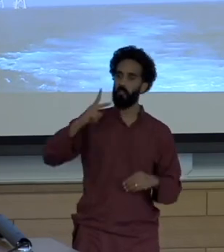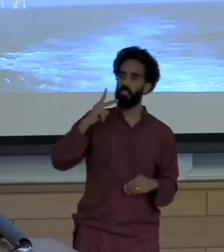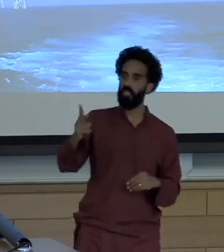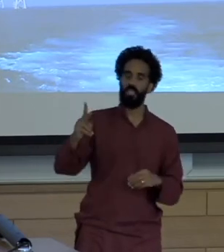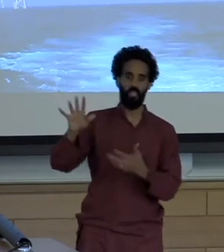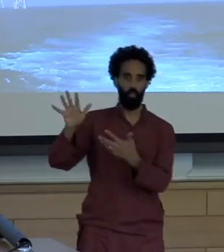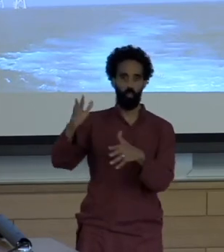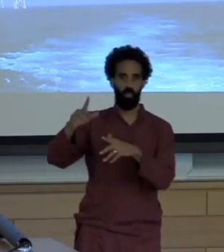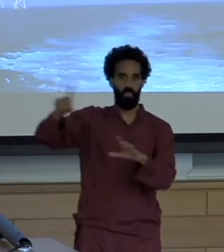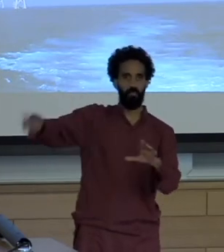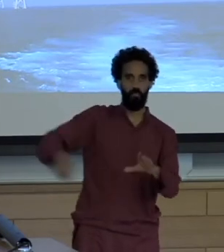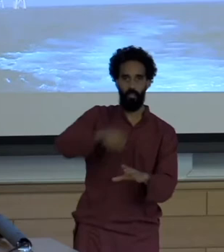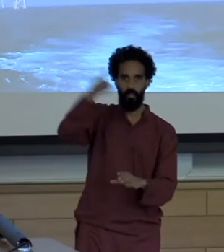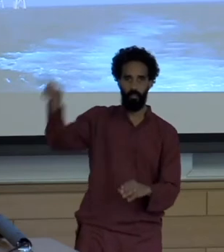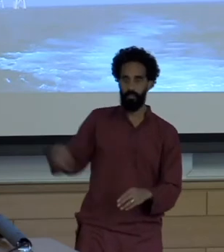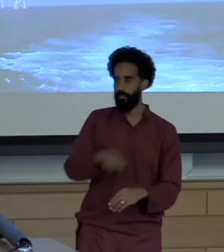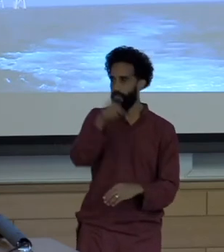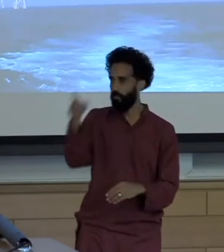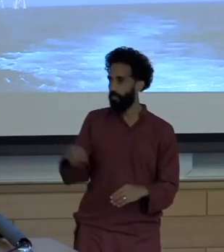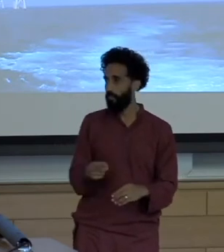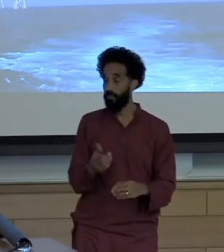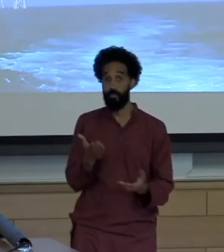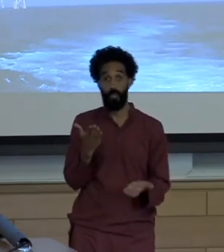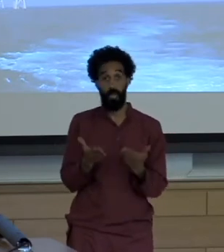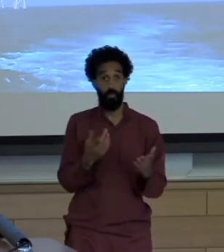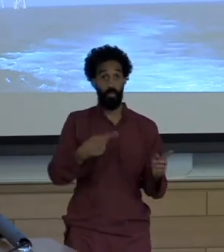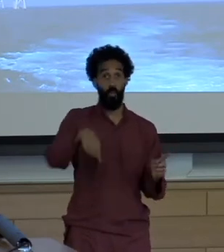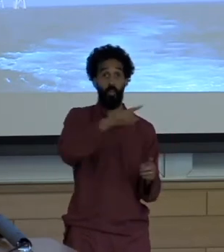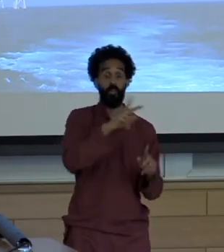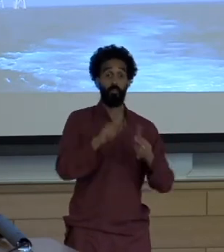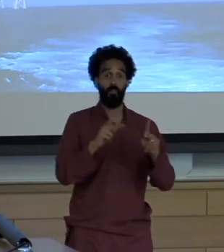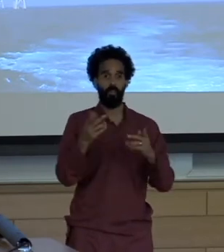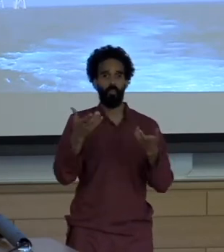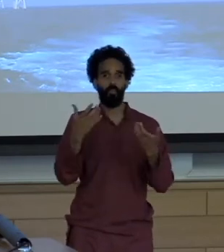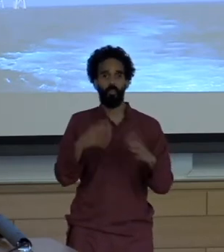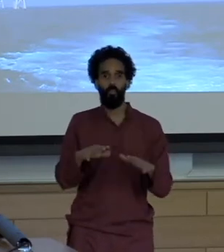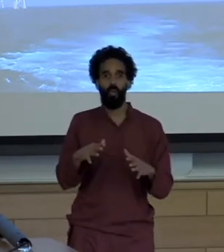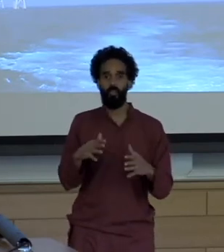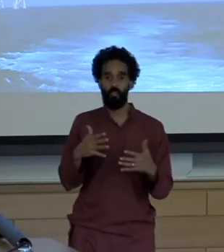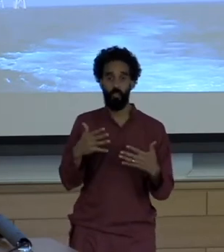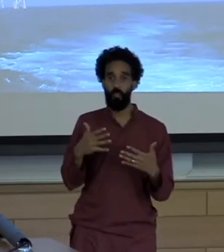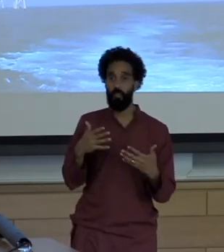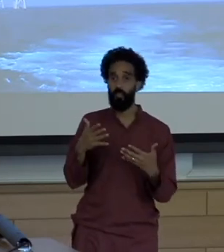Maybe out of fear of offending the paradox challenged clean coal Lobby